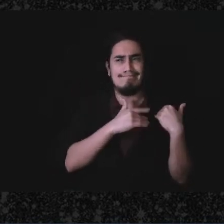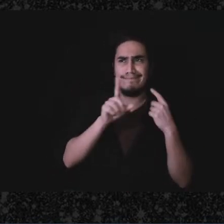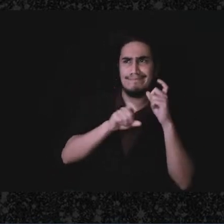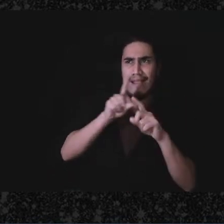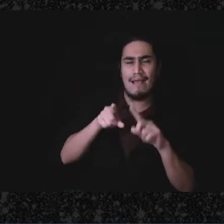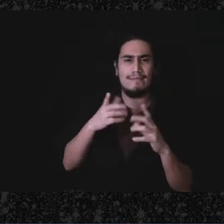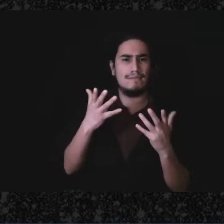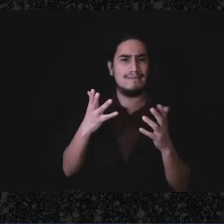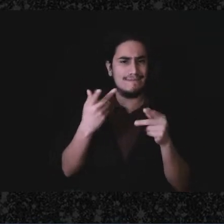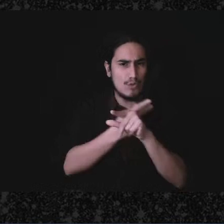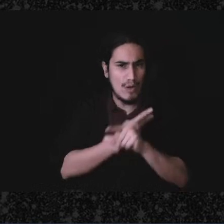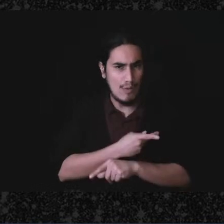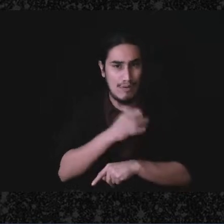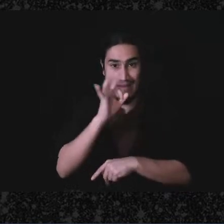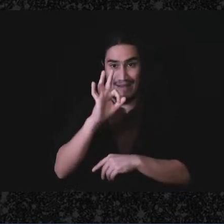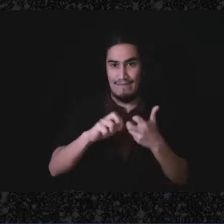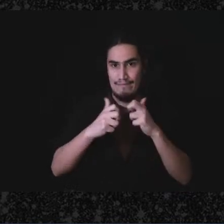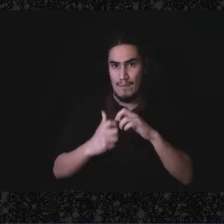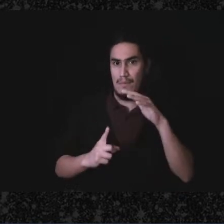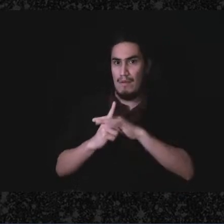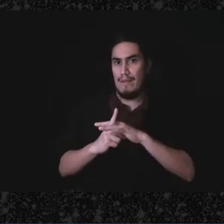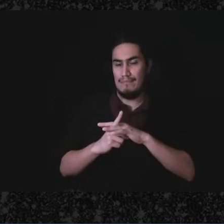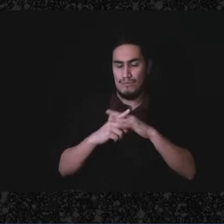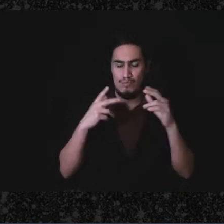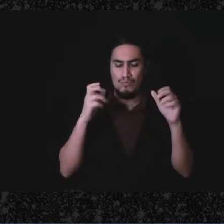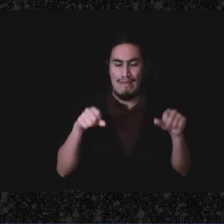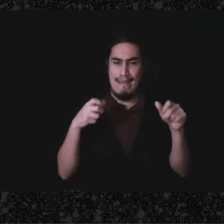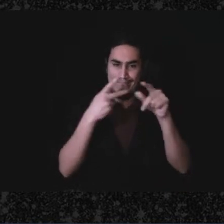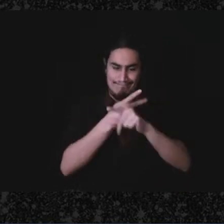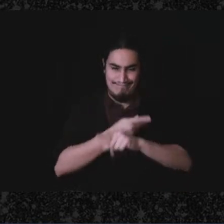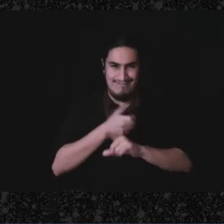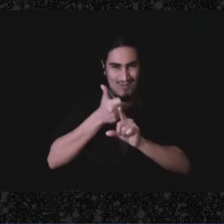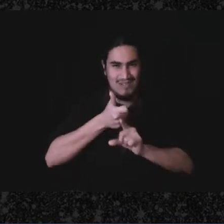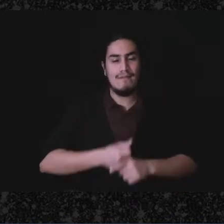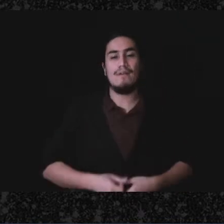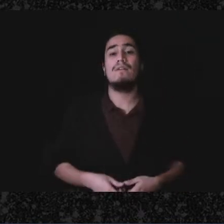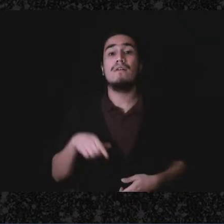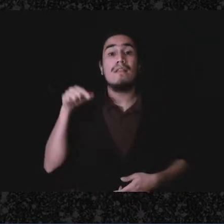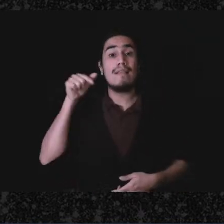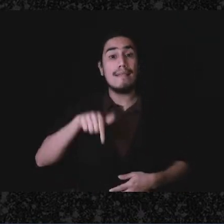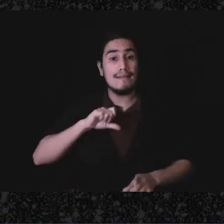if these issues come up. So, the good thing is in this situation that there's a separate bank